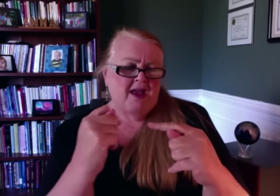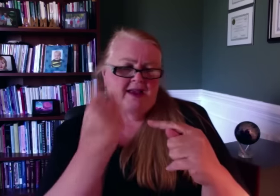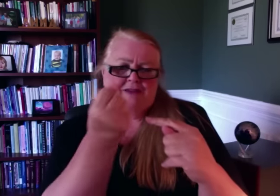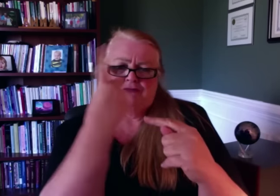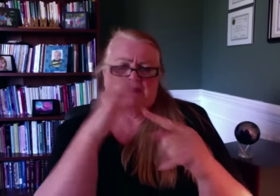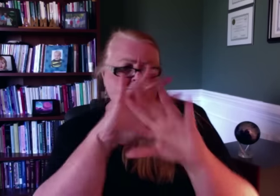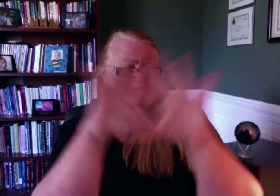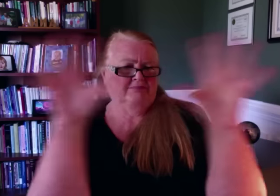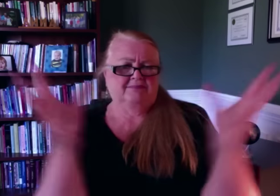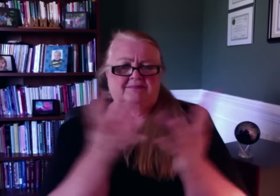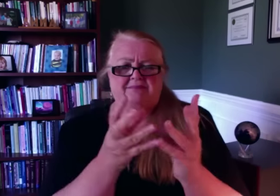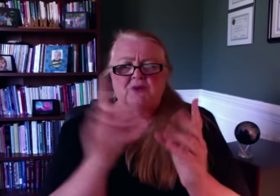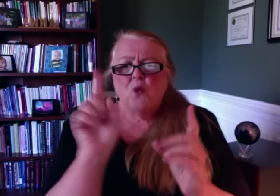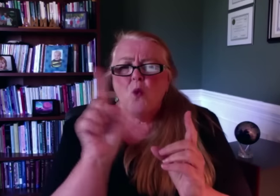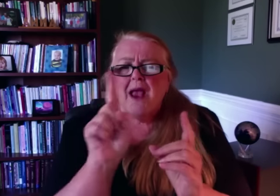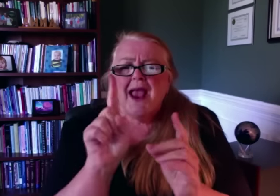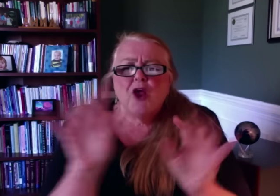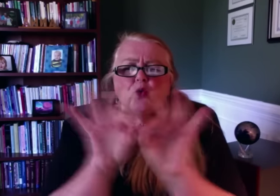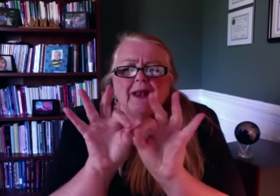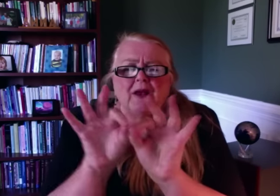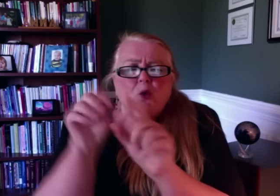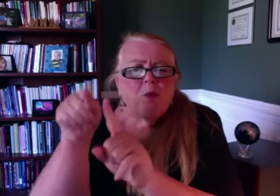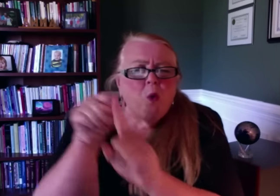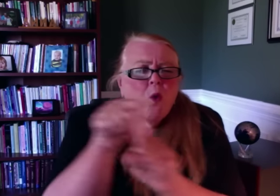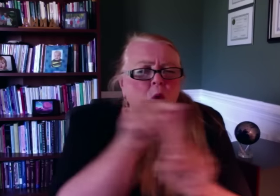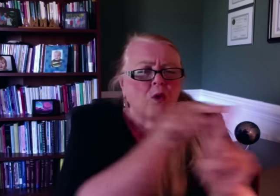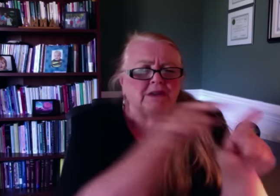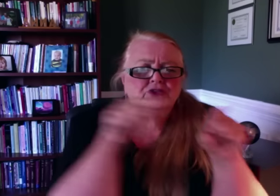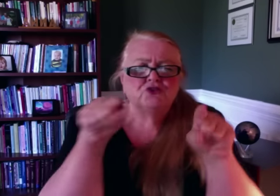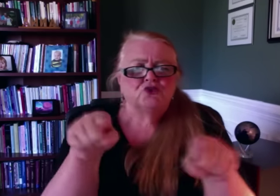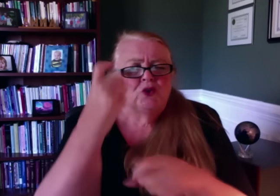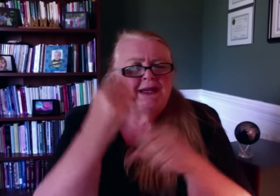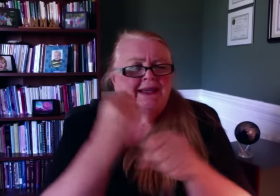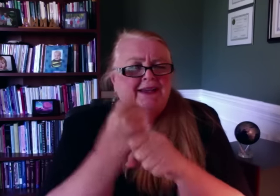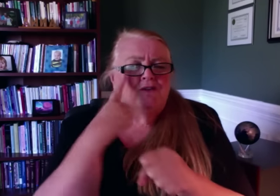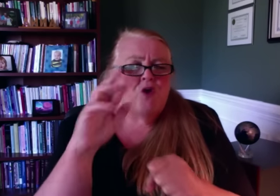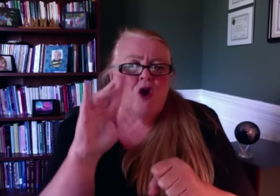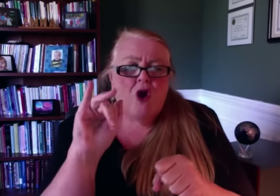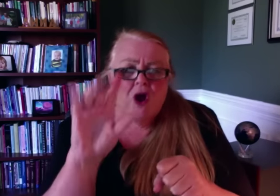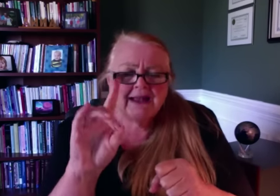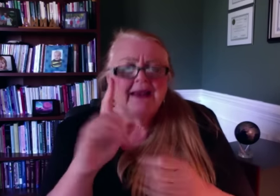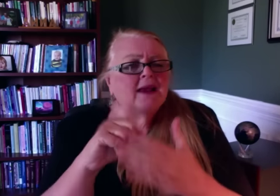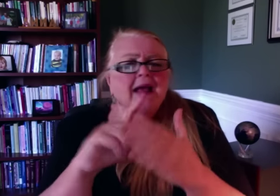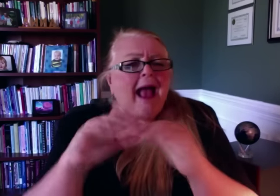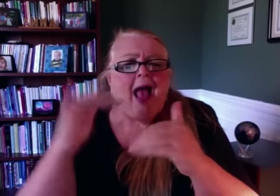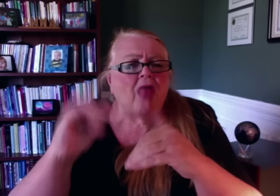So, I’ve been trying to get a holistic picture of RID’s critical junctions